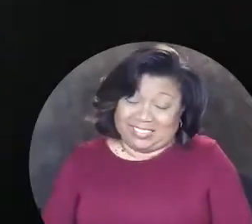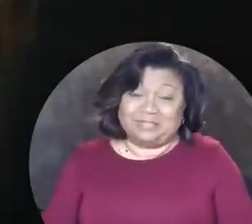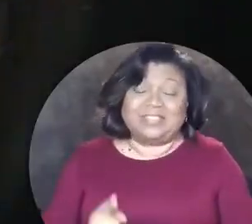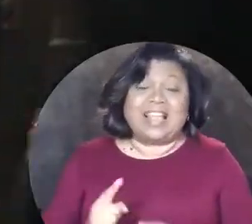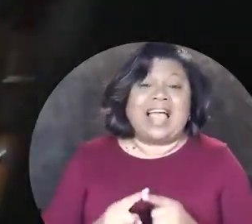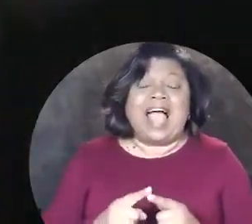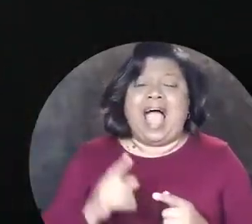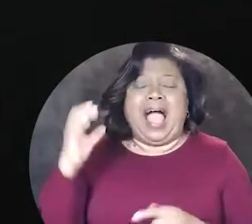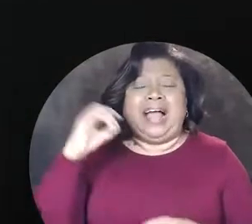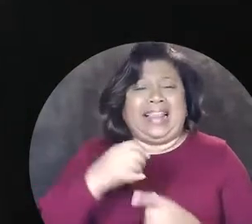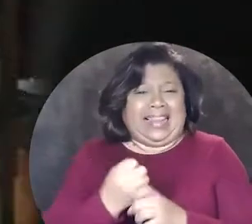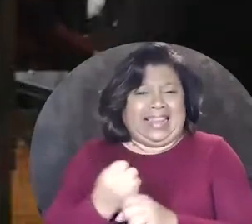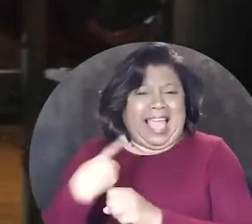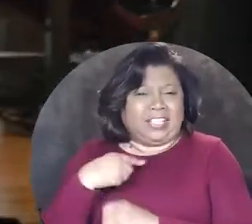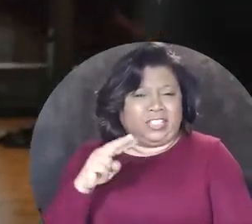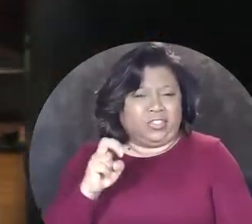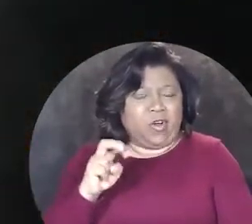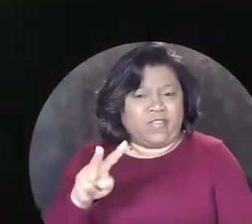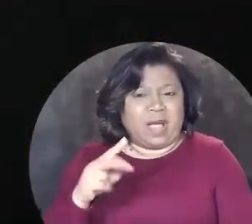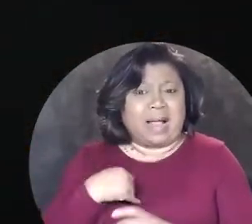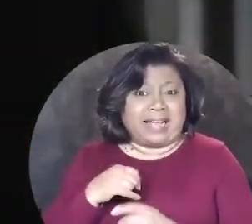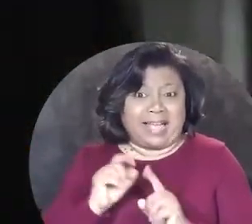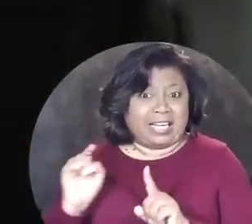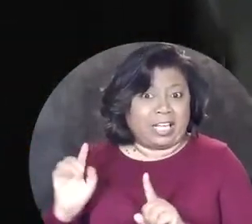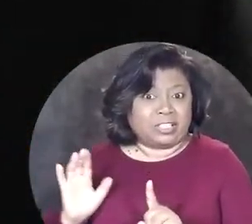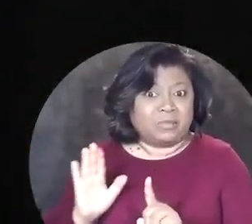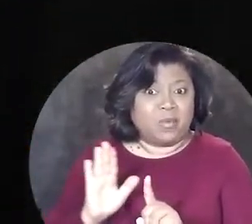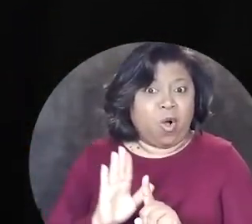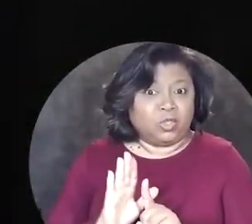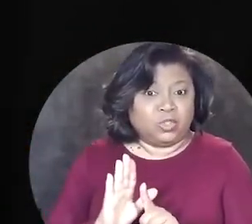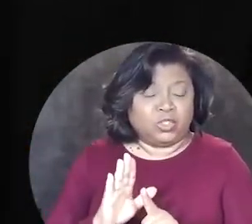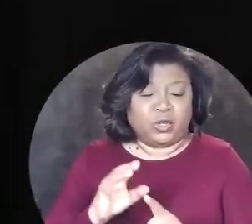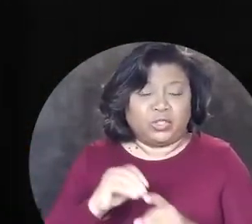oddly enough, last year in November I got exposure